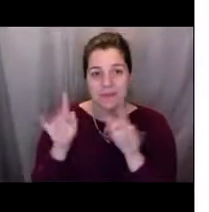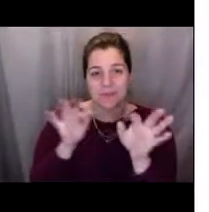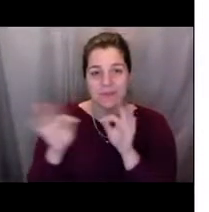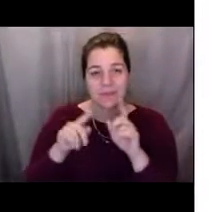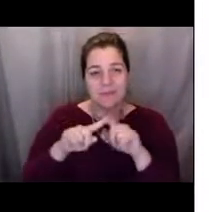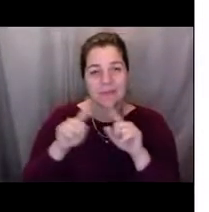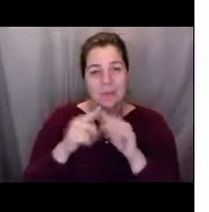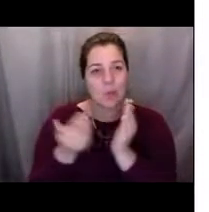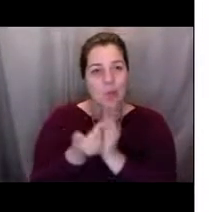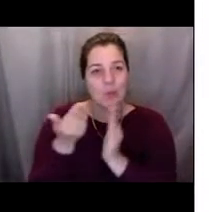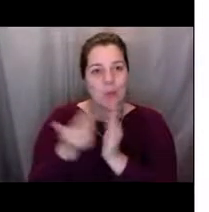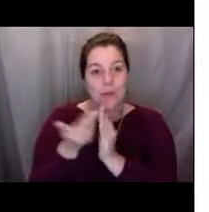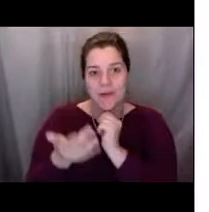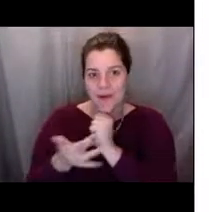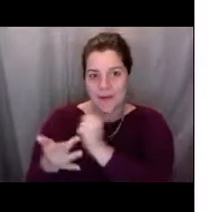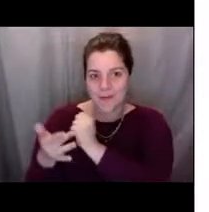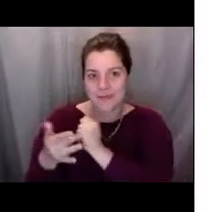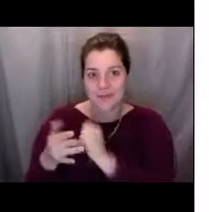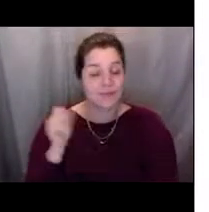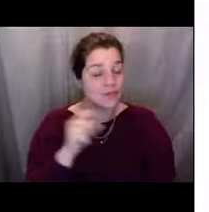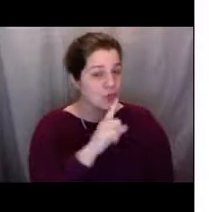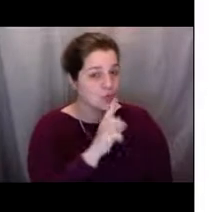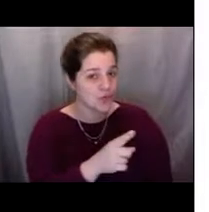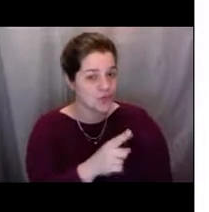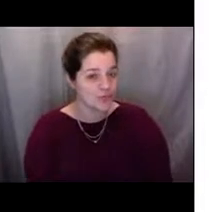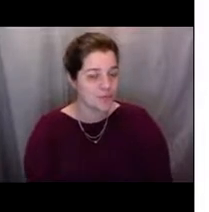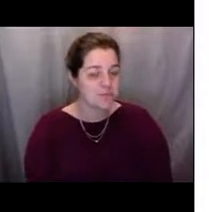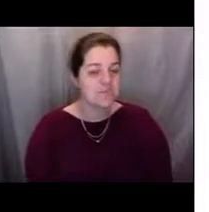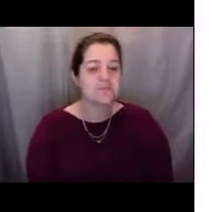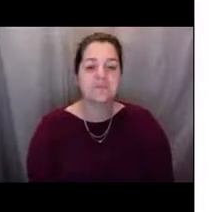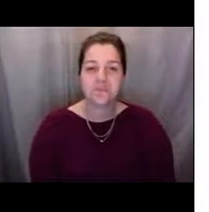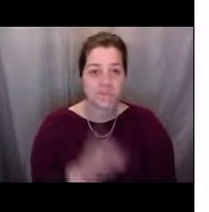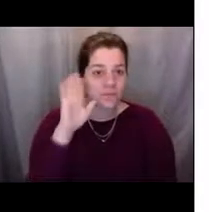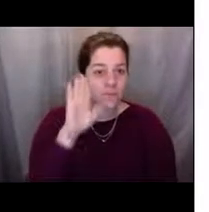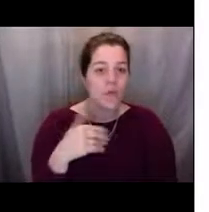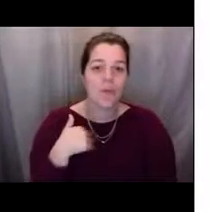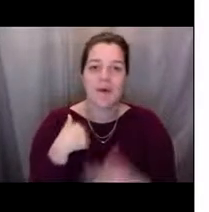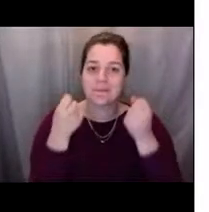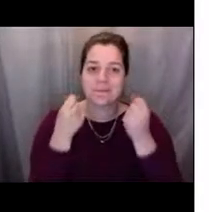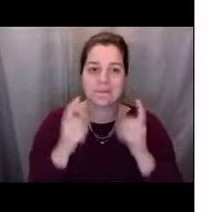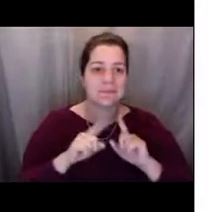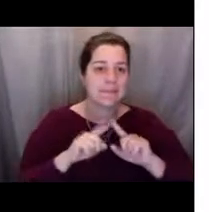Yes, I will. So we have a lot of developing technologies.